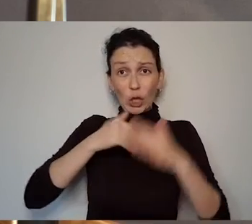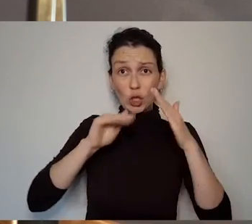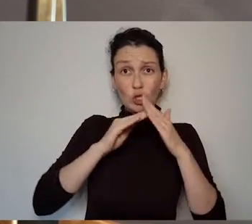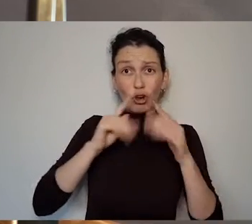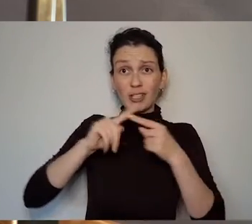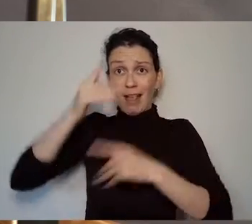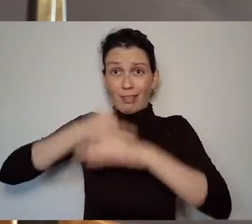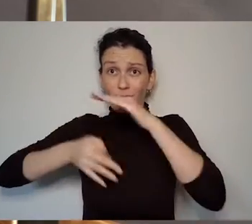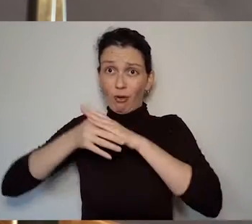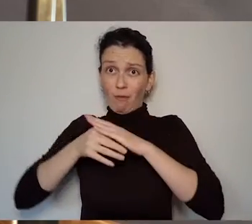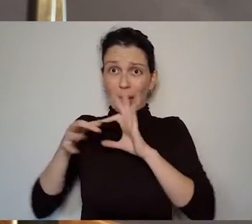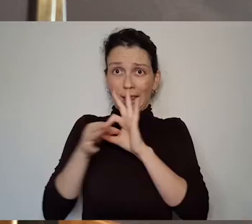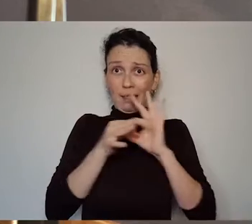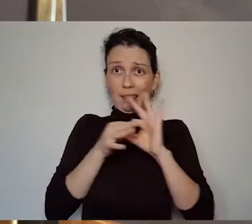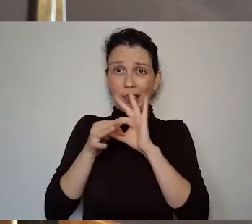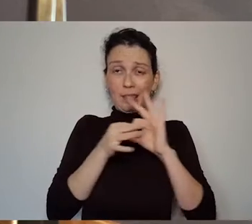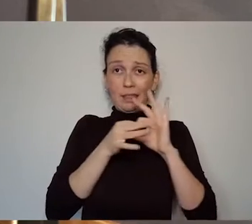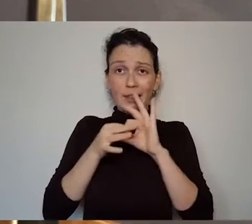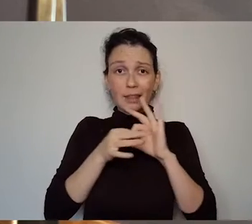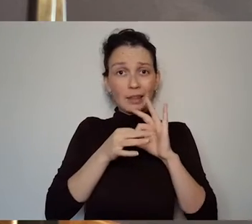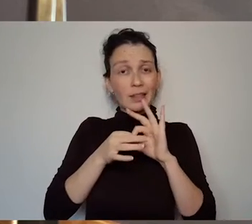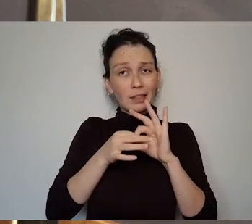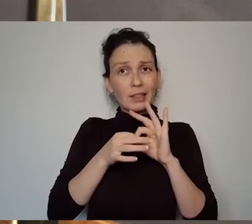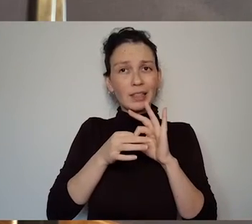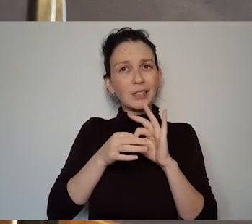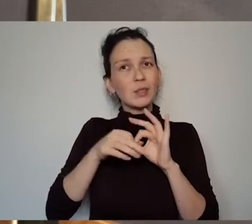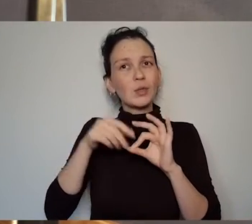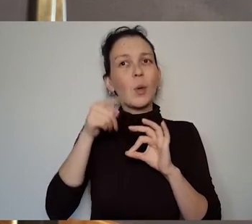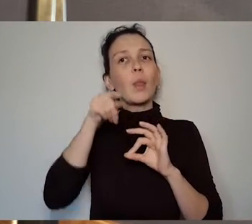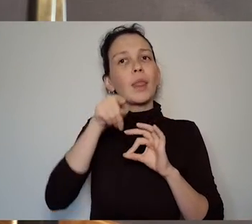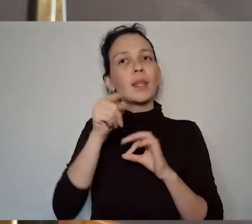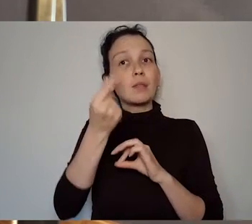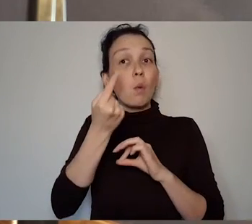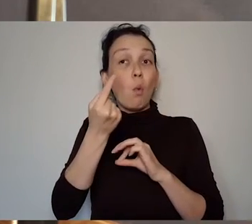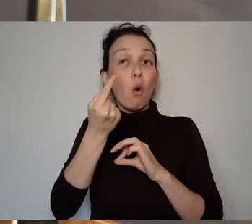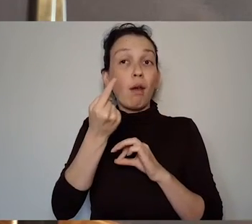So that's certainly been one strand that we are that I mean it's certainly there we're not saying